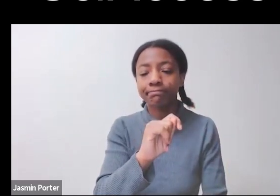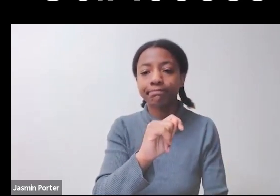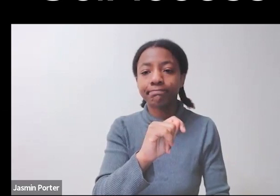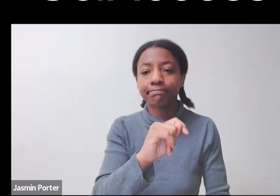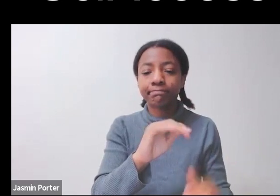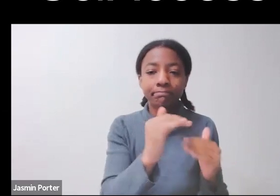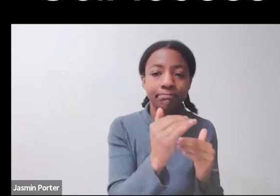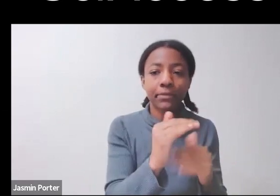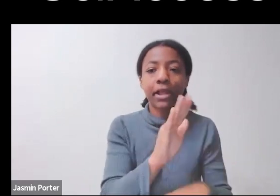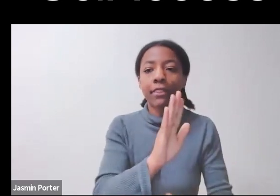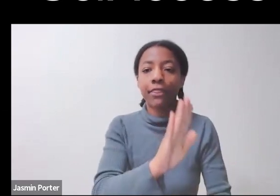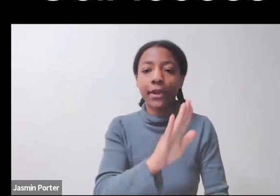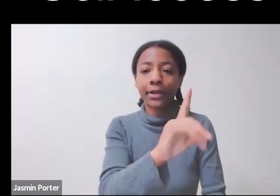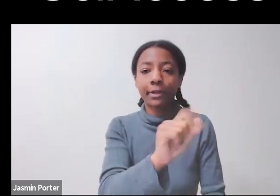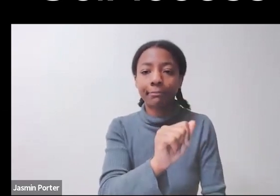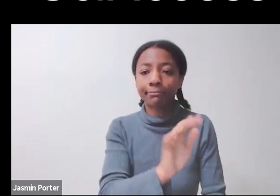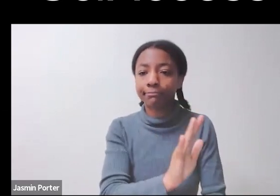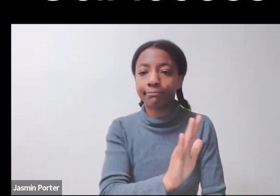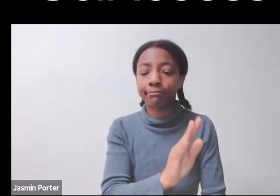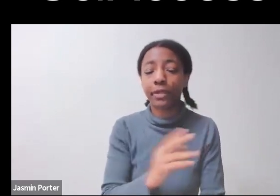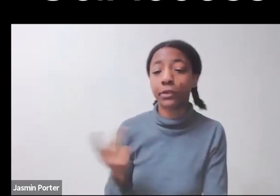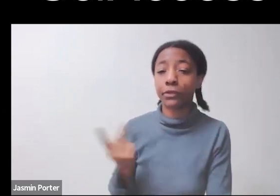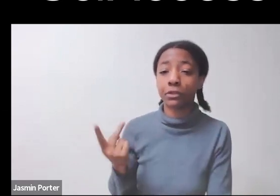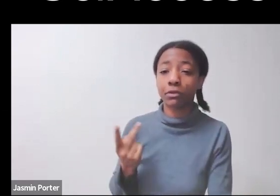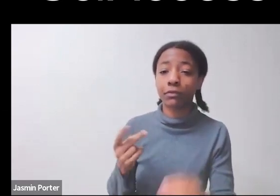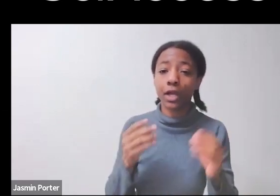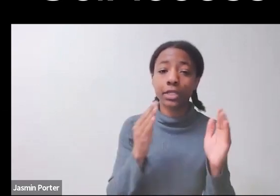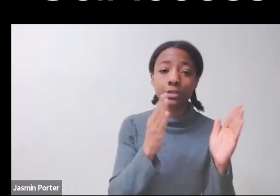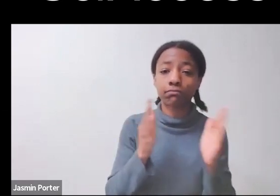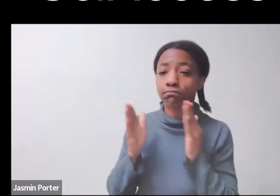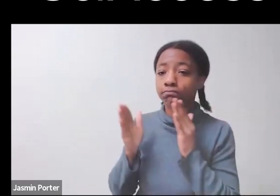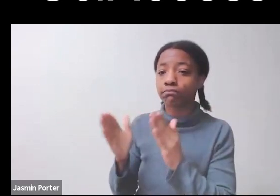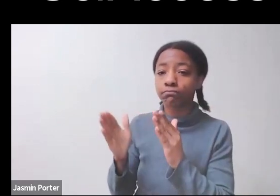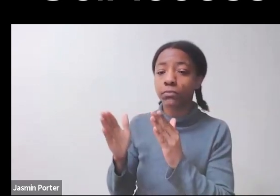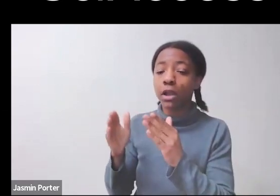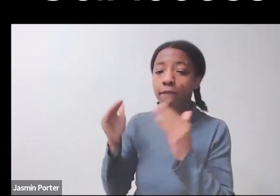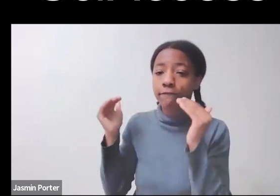on disability justice, which is focused more on addressing